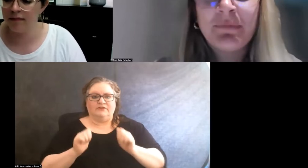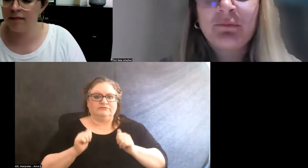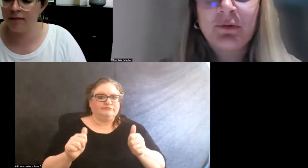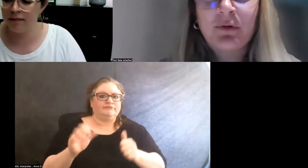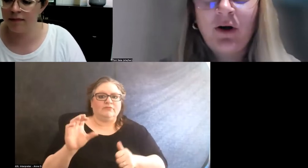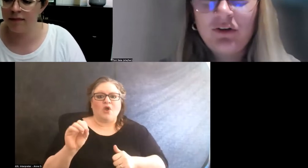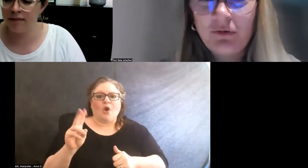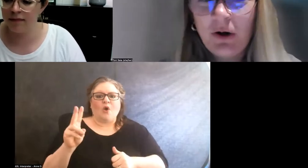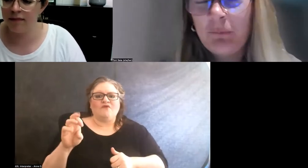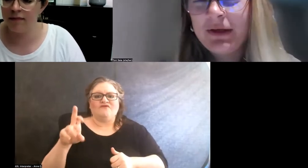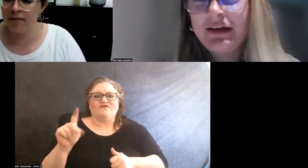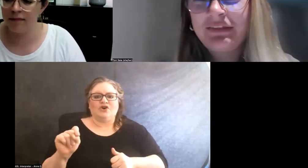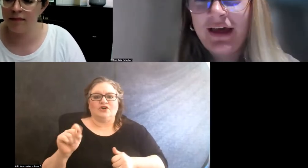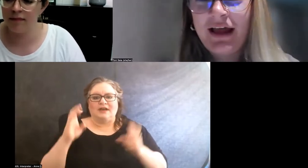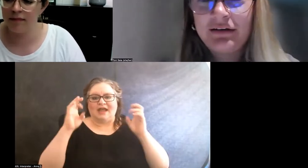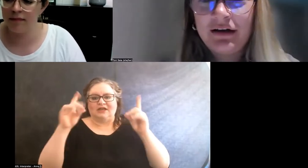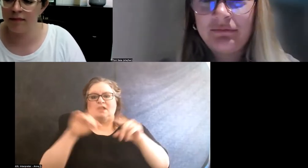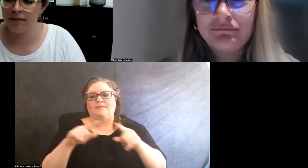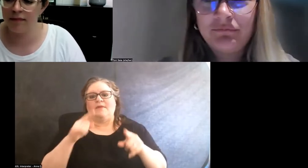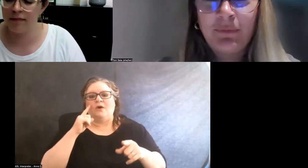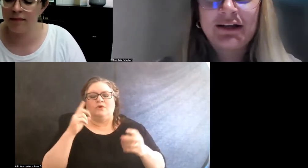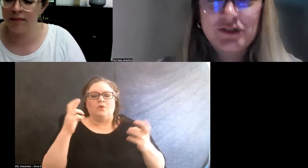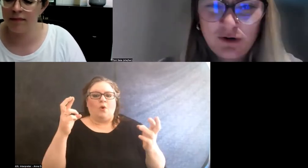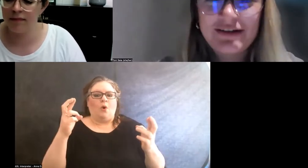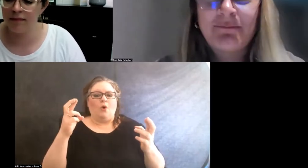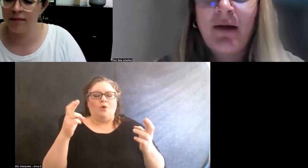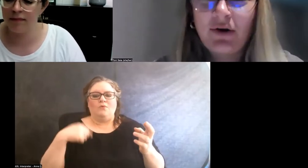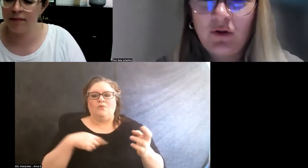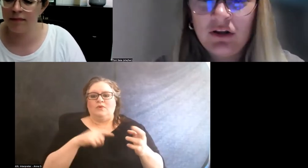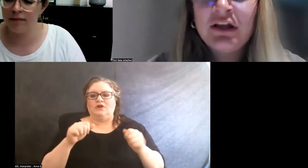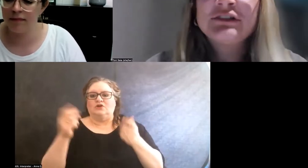but we were also hoping that we could serve as a model.